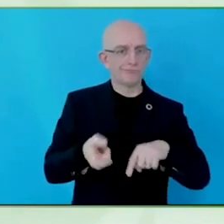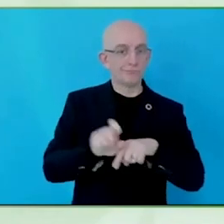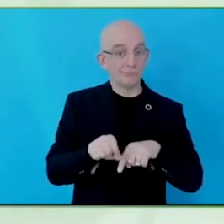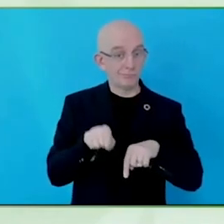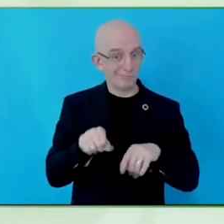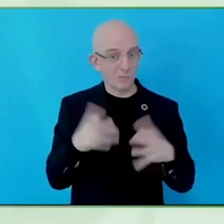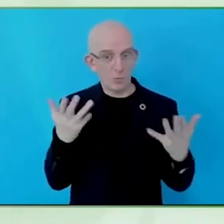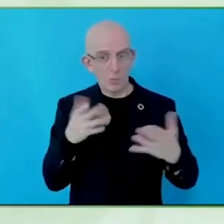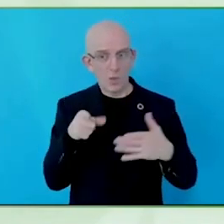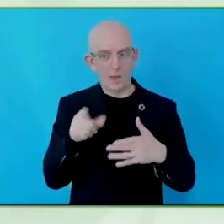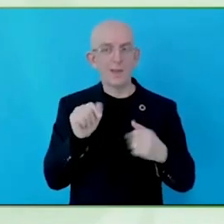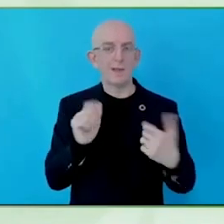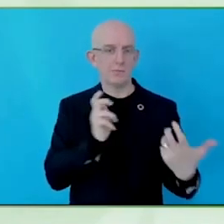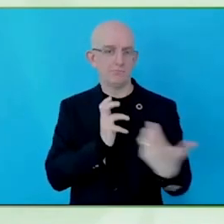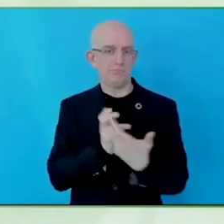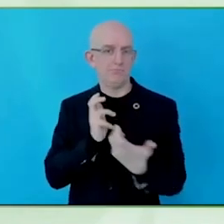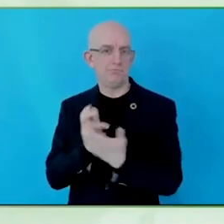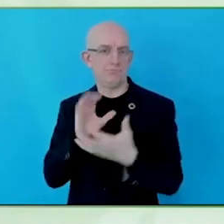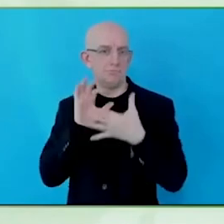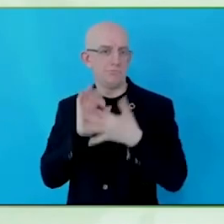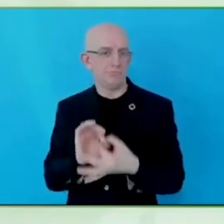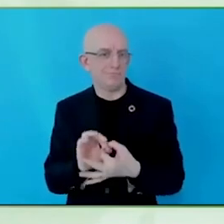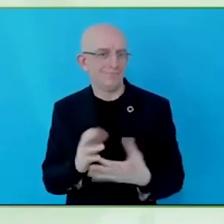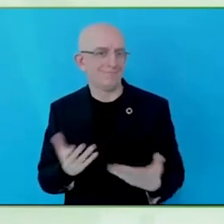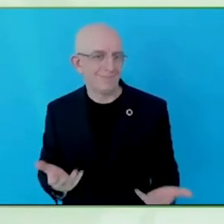So, it is not easy, but it is powerful.